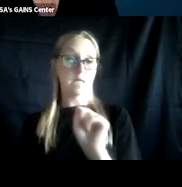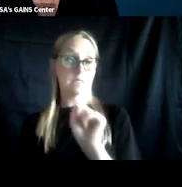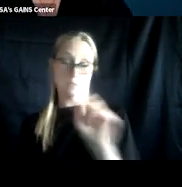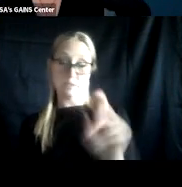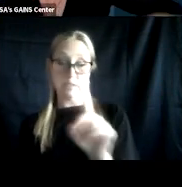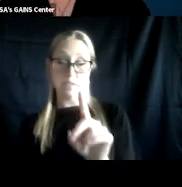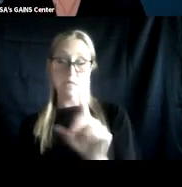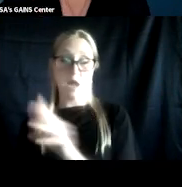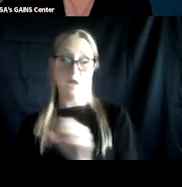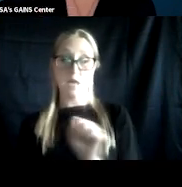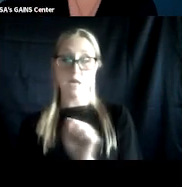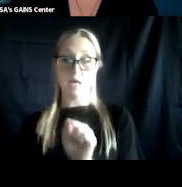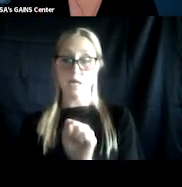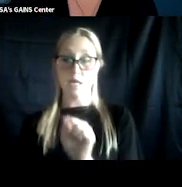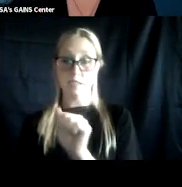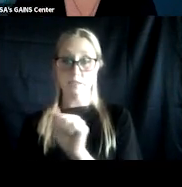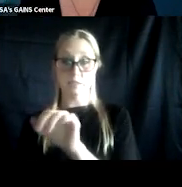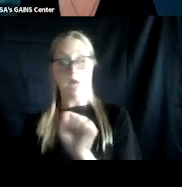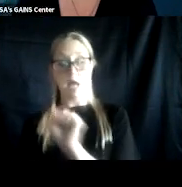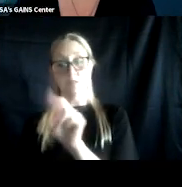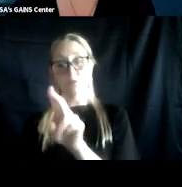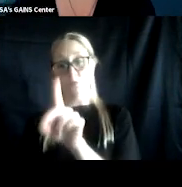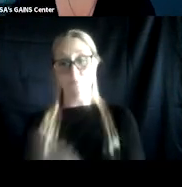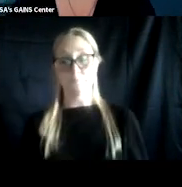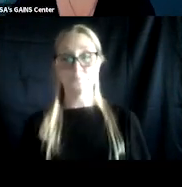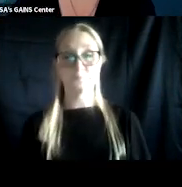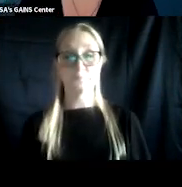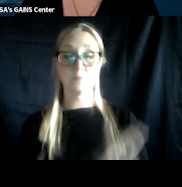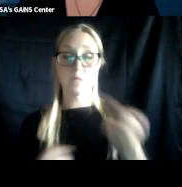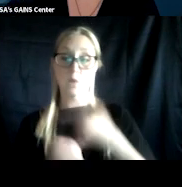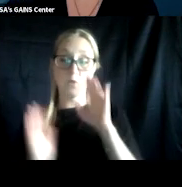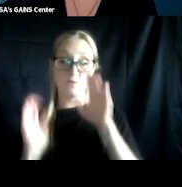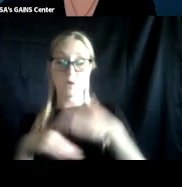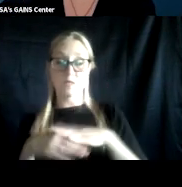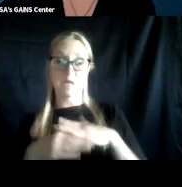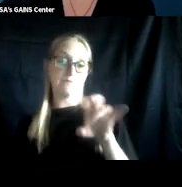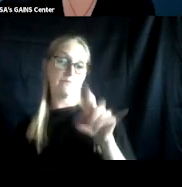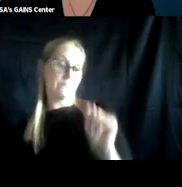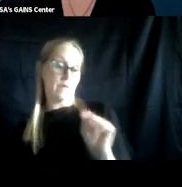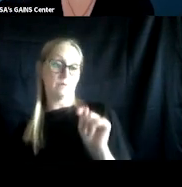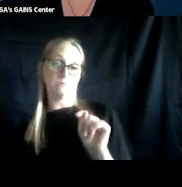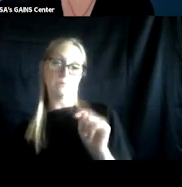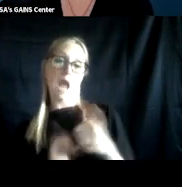SAMHSA is pleased to provide this webinar that will focus on serving veterans in Veterans Treatment Court and other adult specialty courts